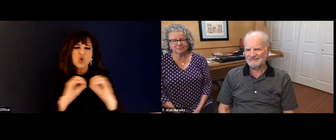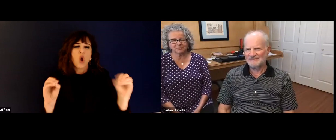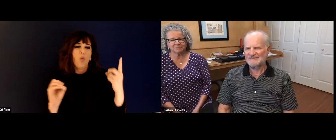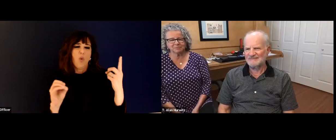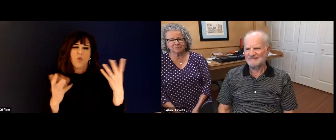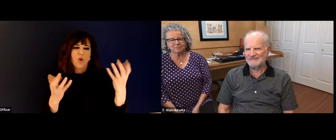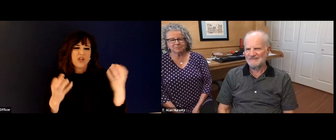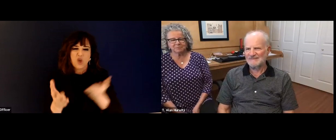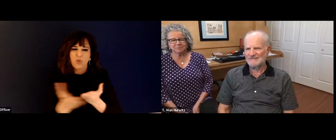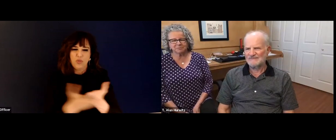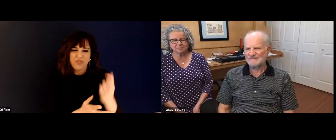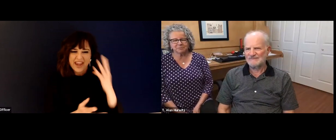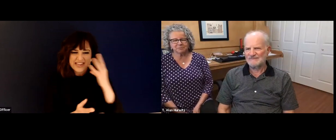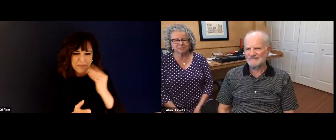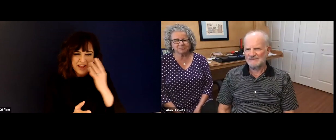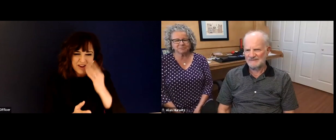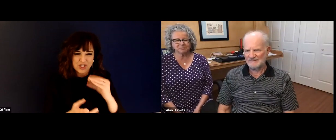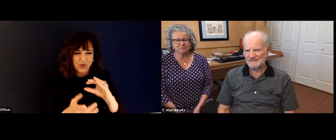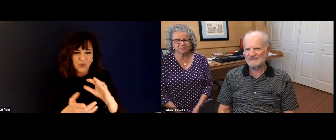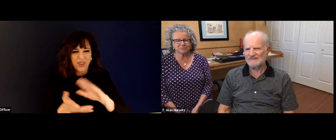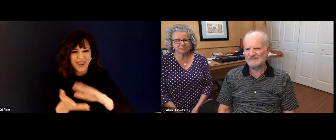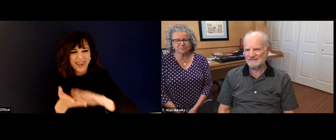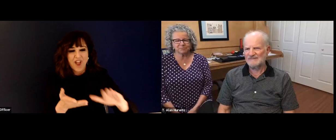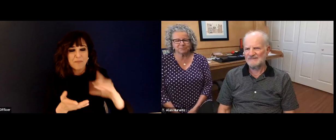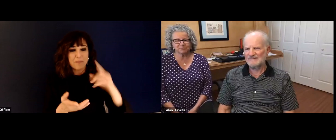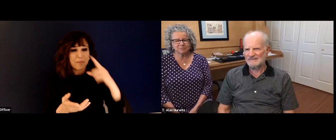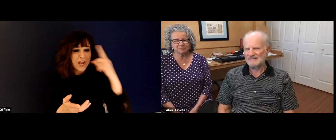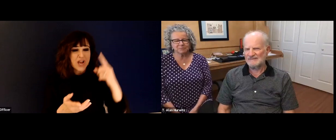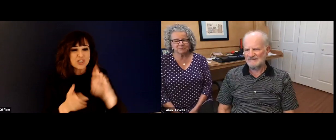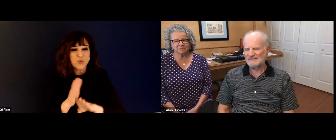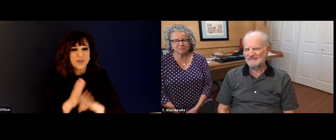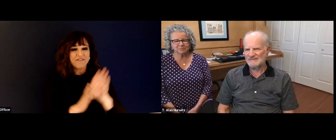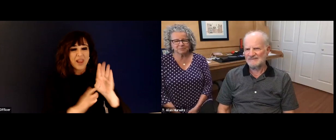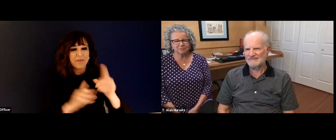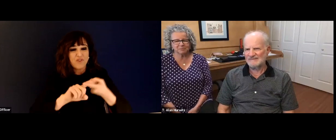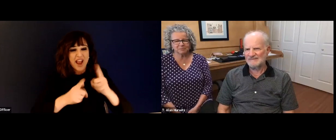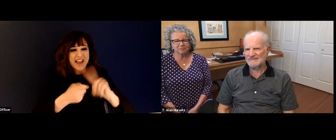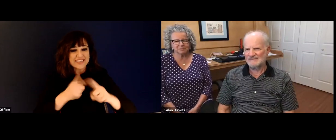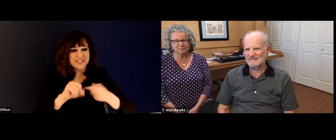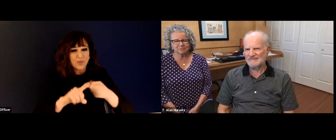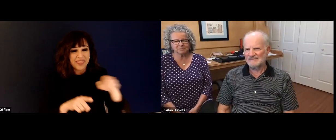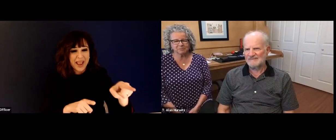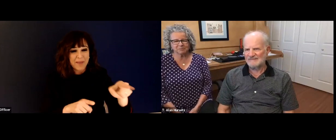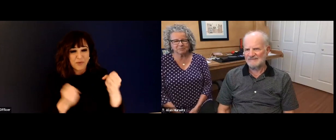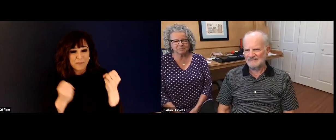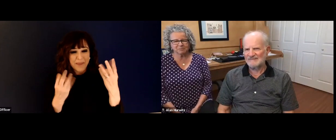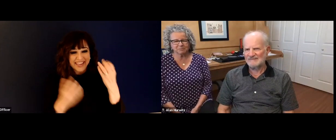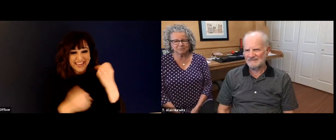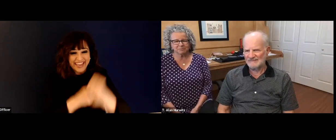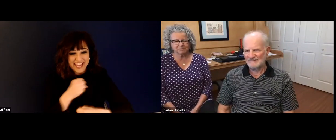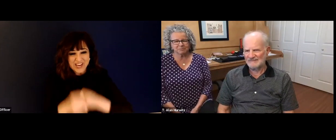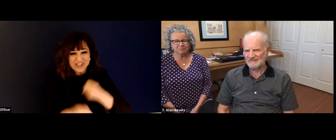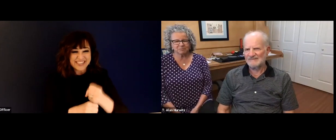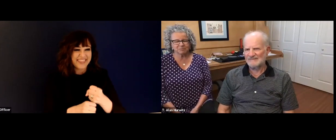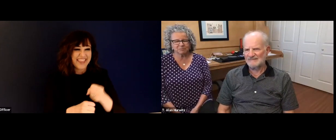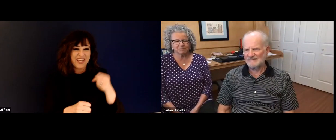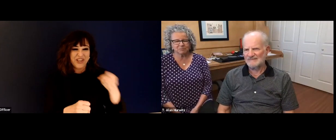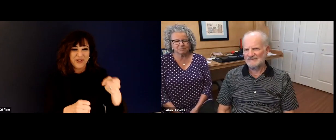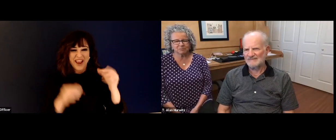decisions, sometimes that's best for the university. It's not easy. And no one wants to go through that particular